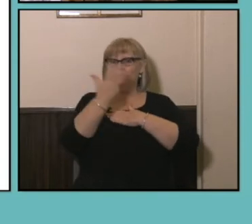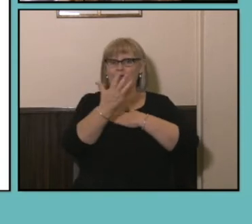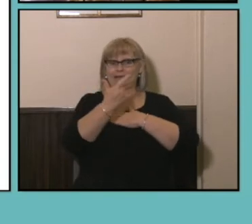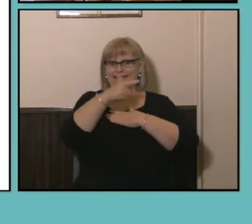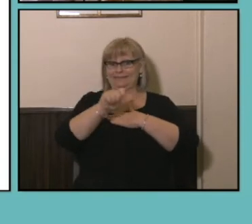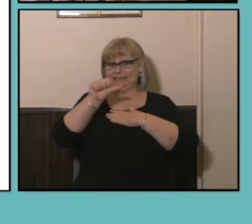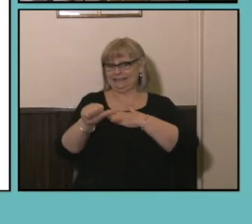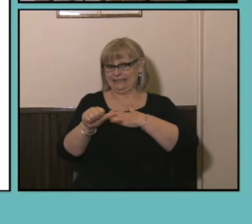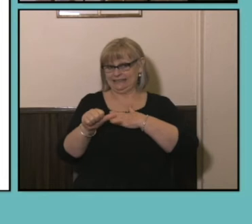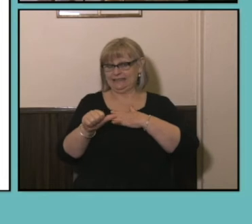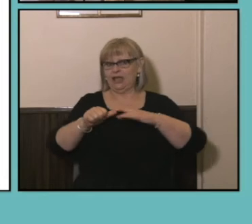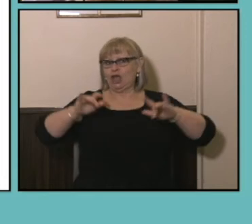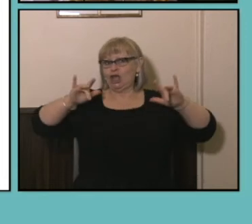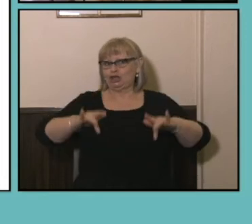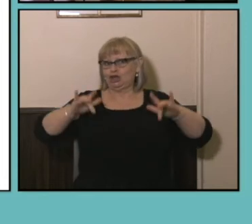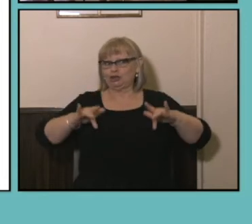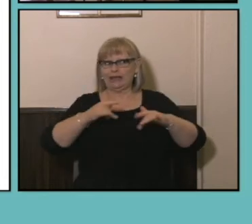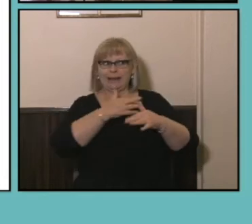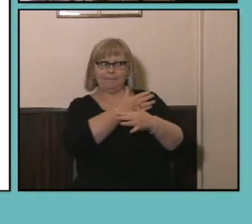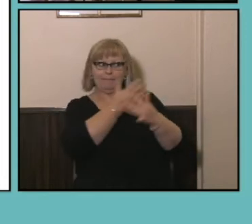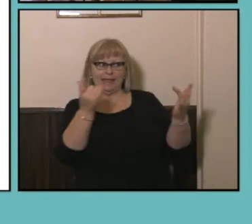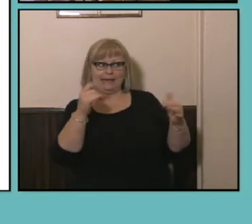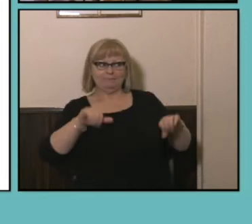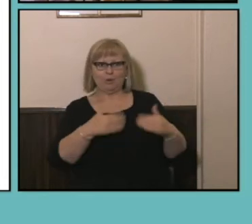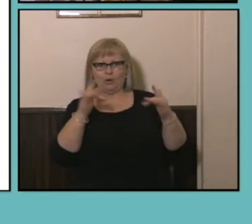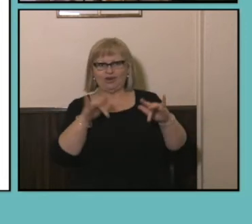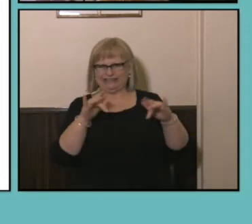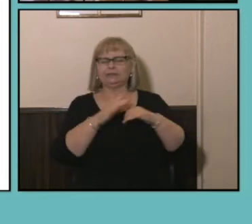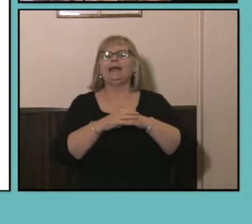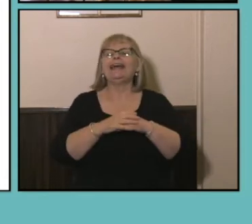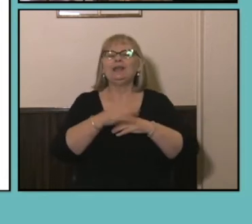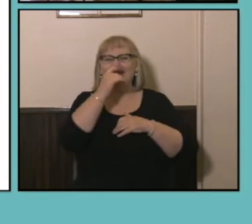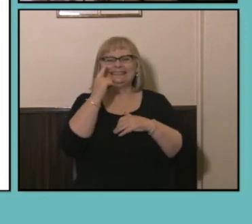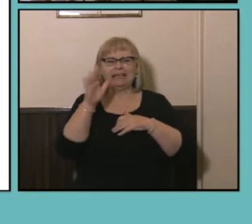the time of many of the people in the room, you can see about 60% of people had